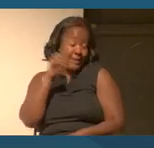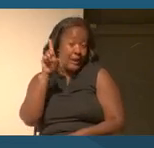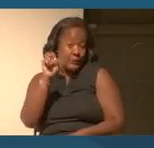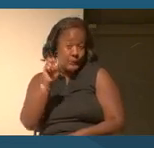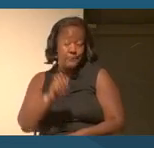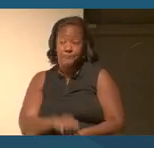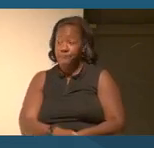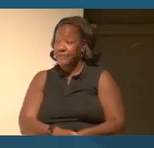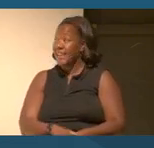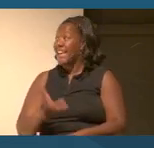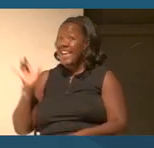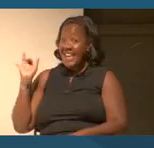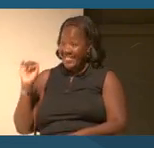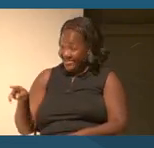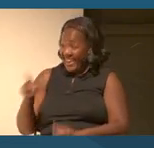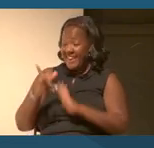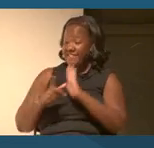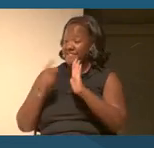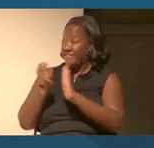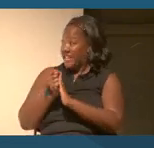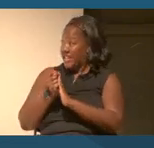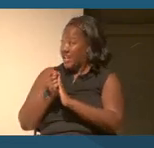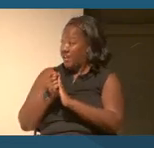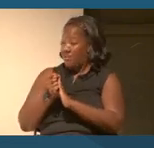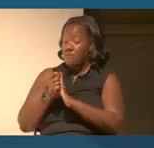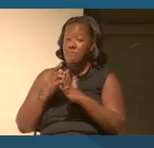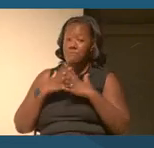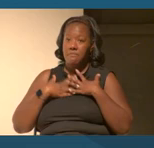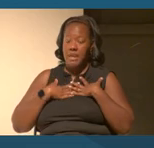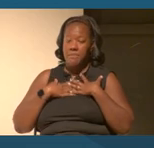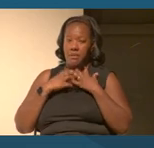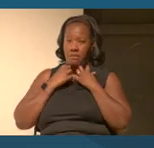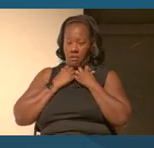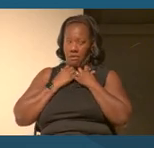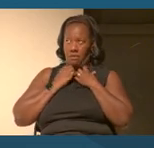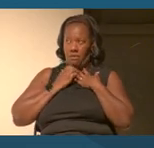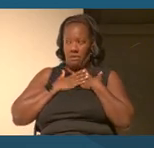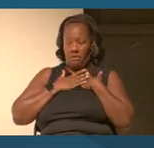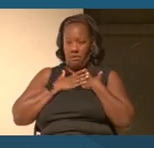That video did make me clutch my pearls a little bit. So I do actually have pearls.